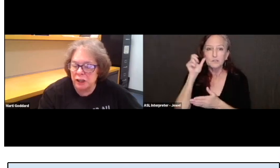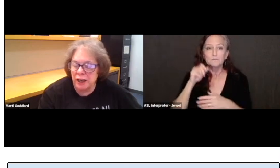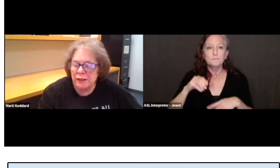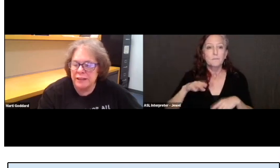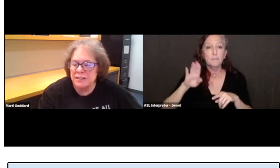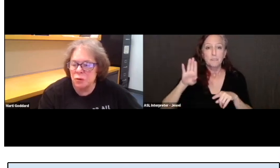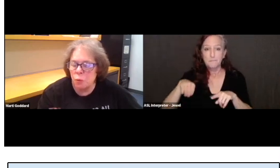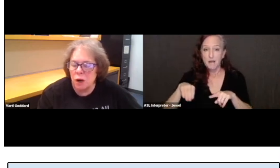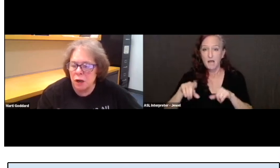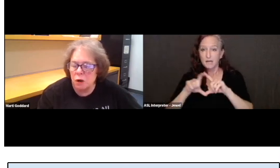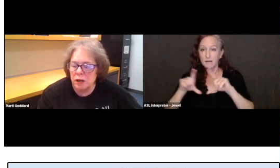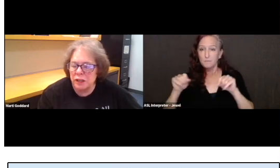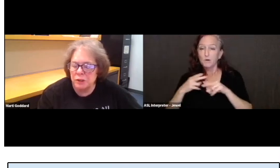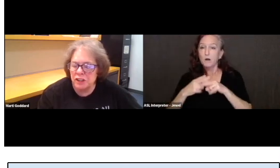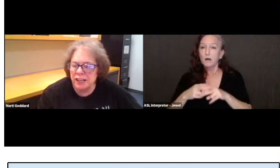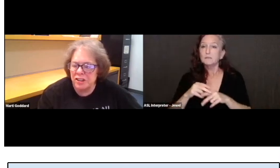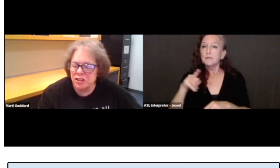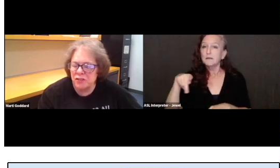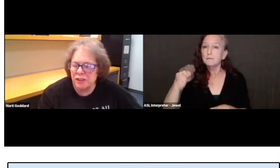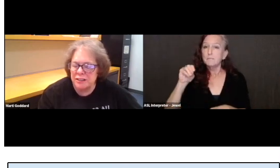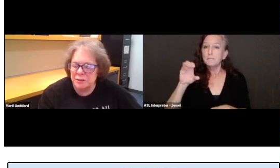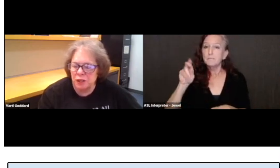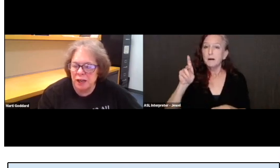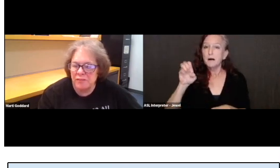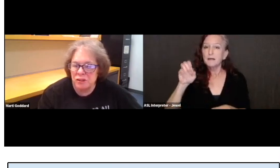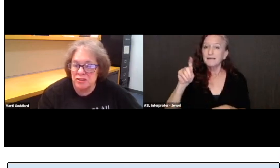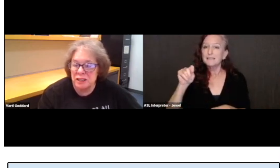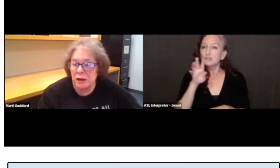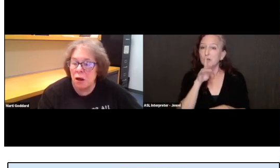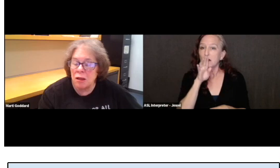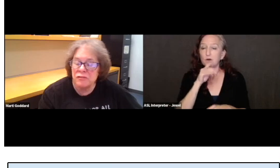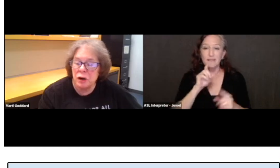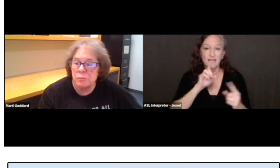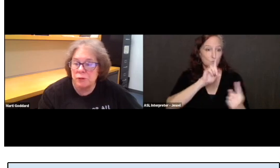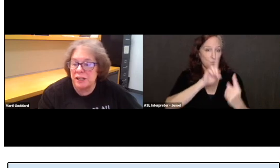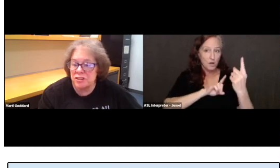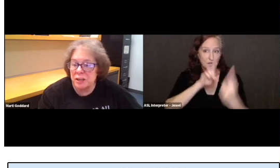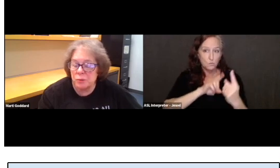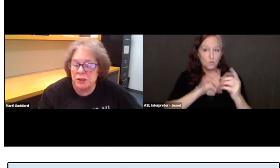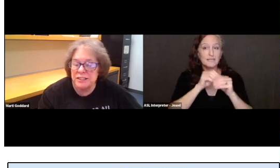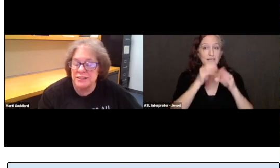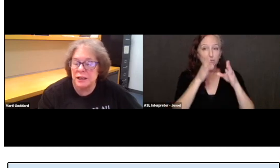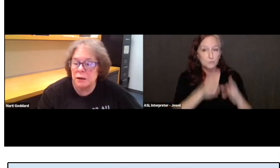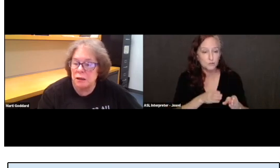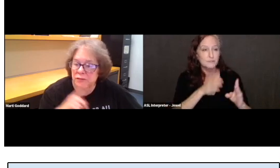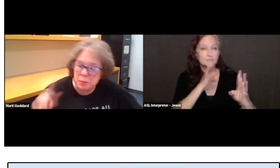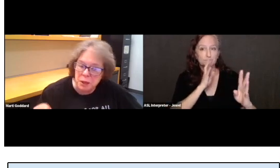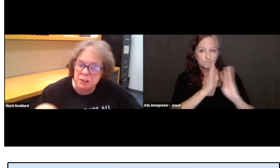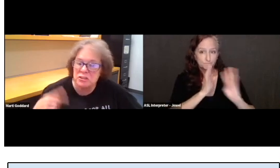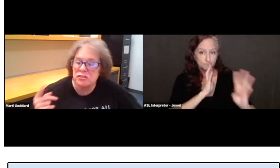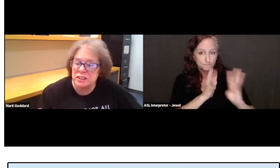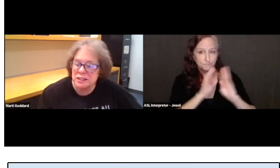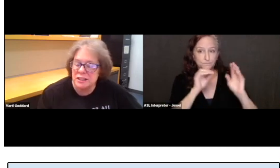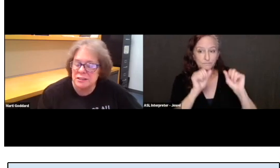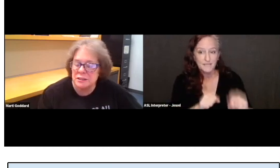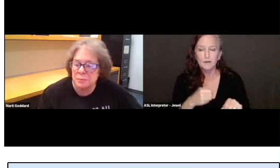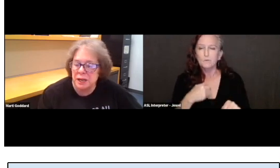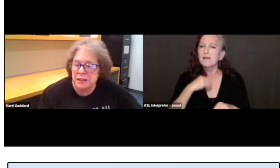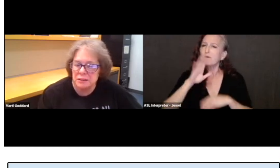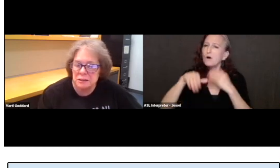that's a one-on-one communication device. And we have those all over our branch libraries and all of the public service desks in the main.